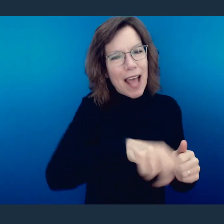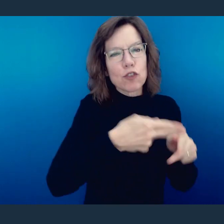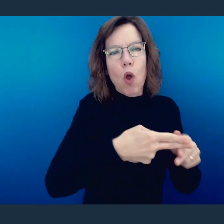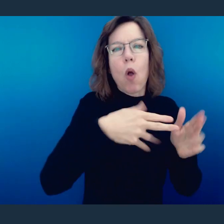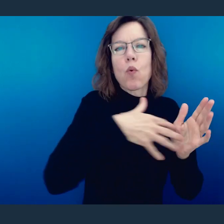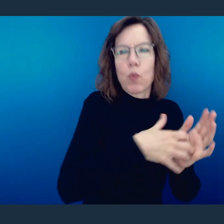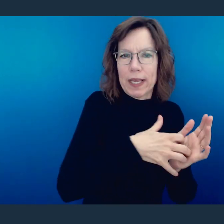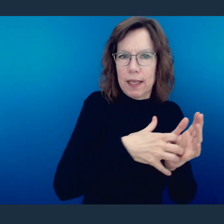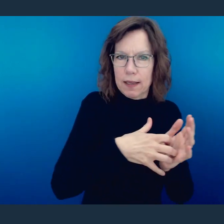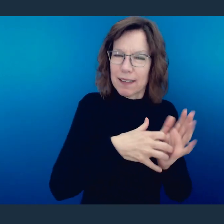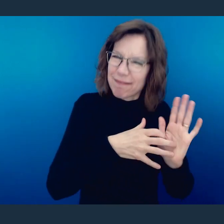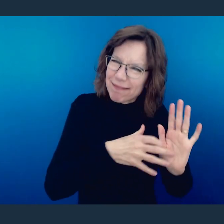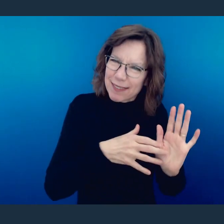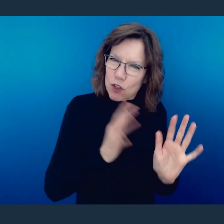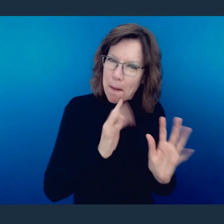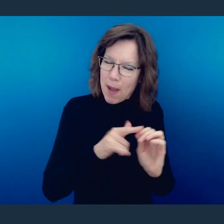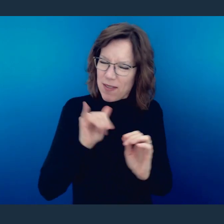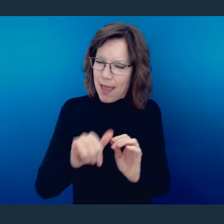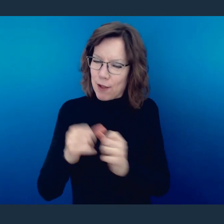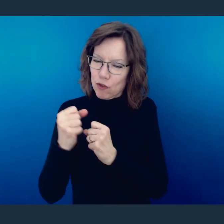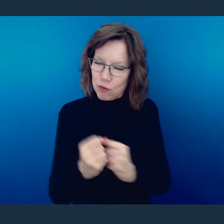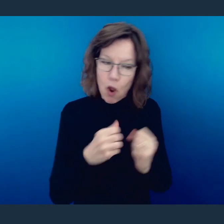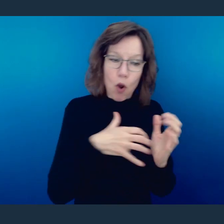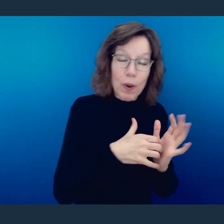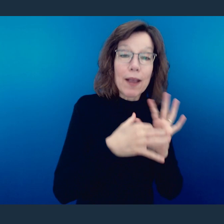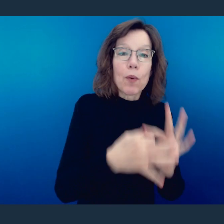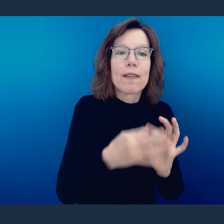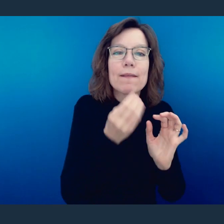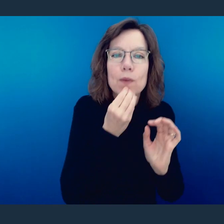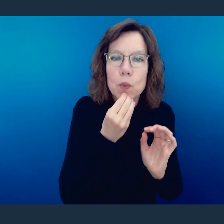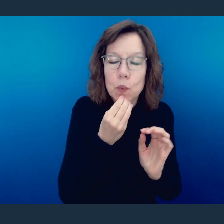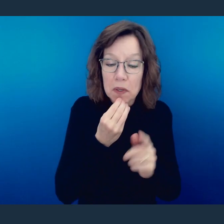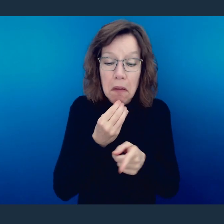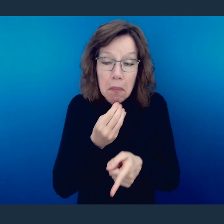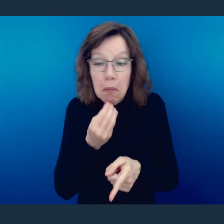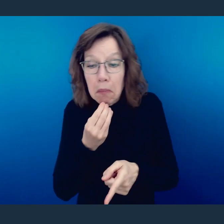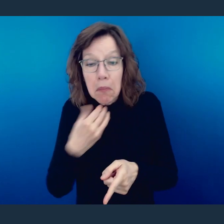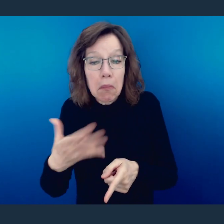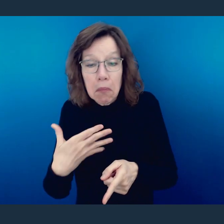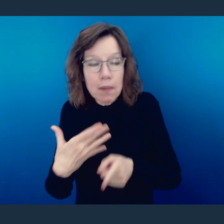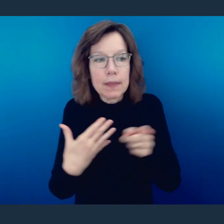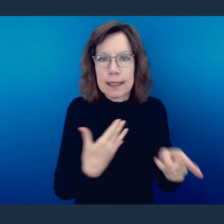weaker in this regard. And again, in context he's talking about these dietary restrictions.